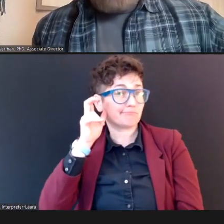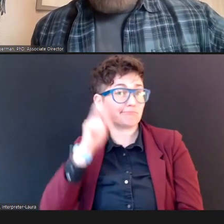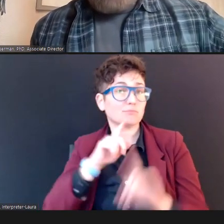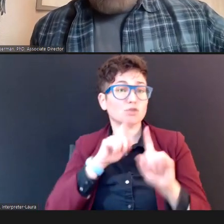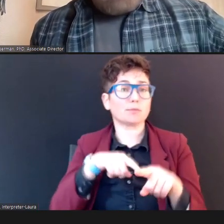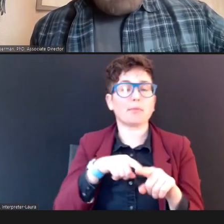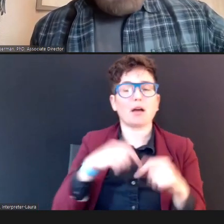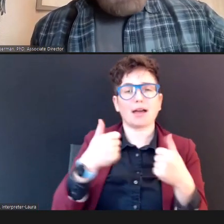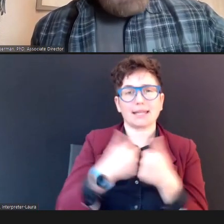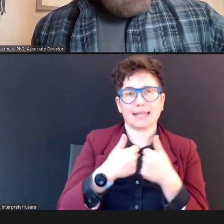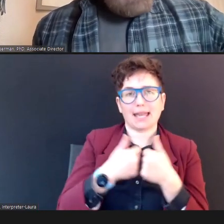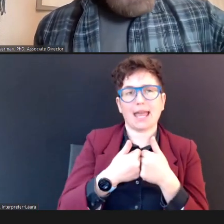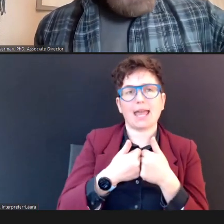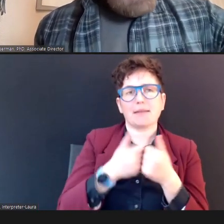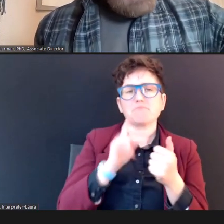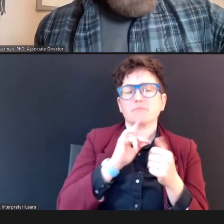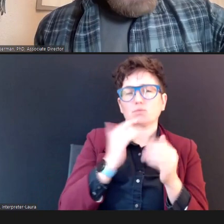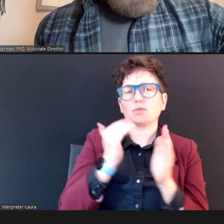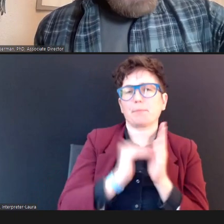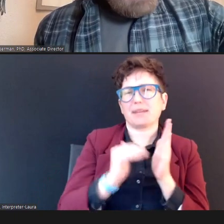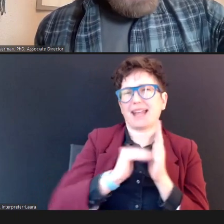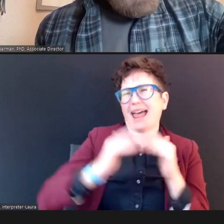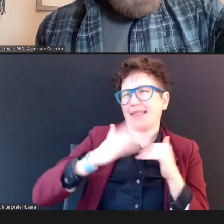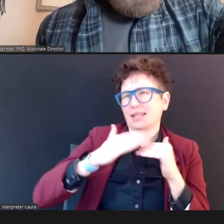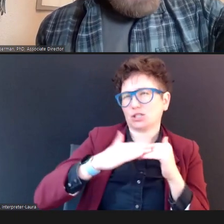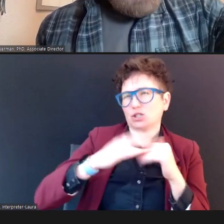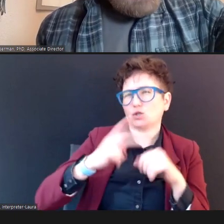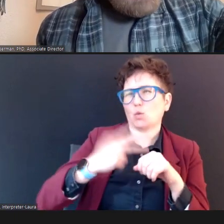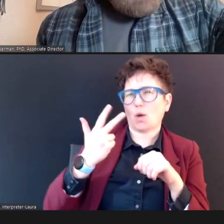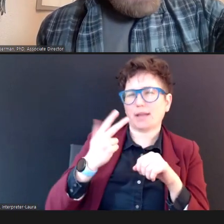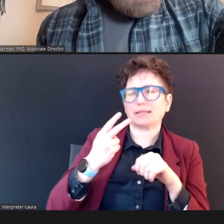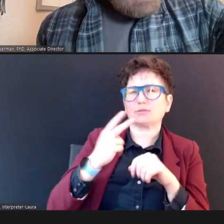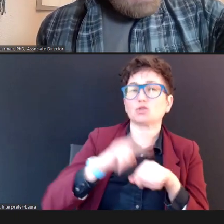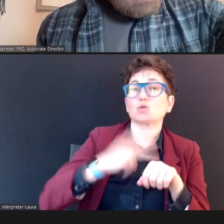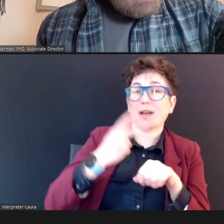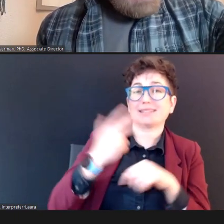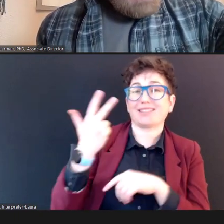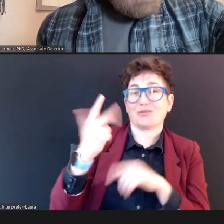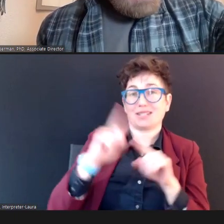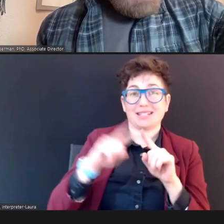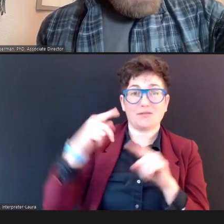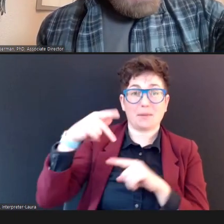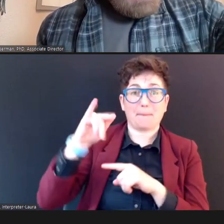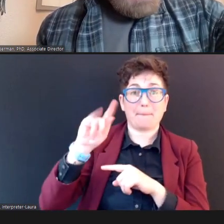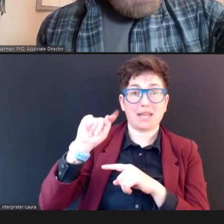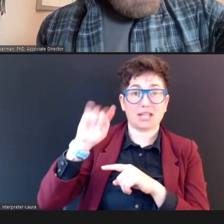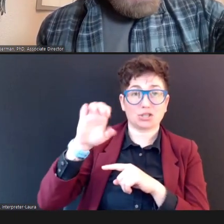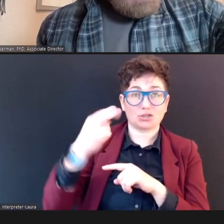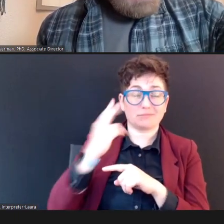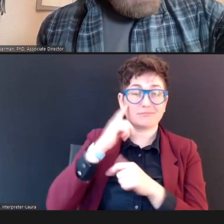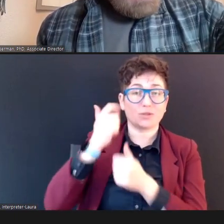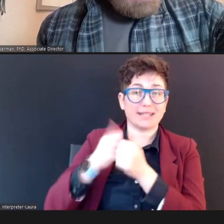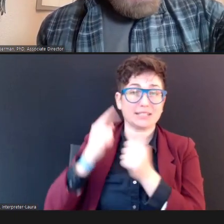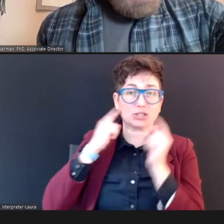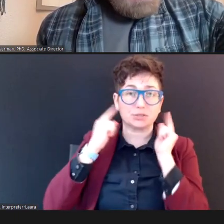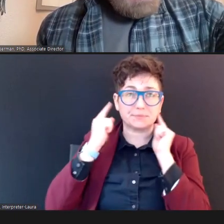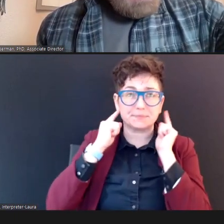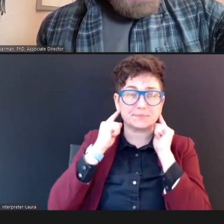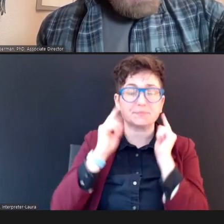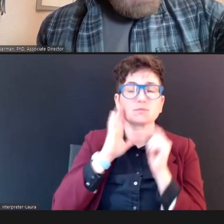different pitches. On each ear. And then you'll be noting the Child's response, or their lack of